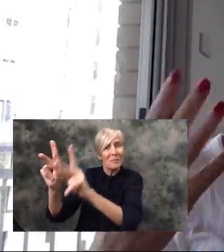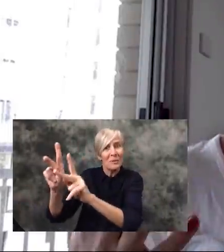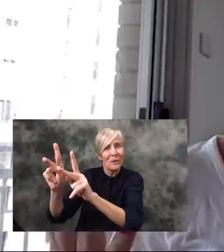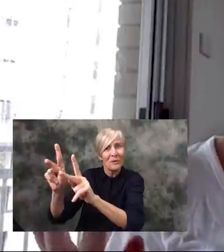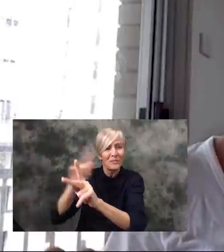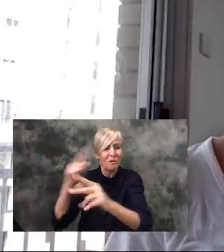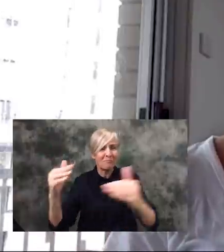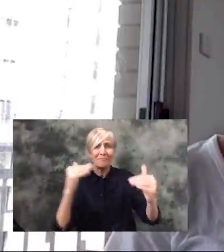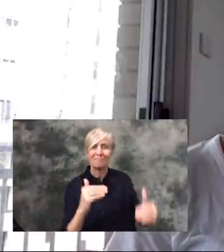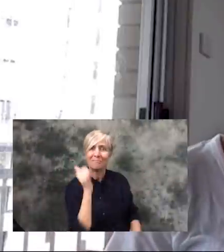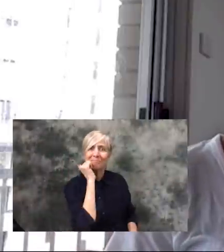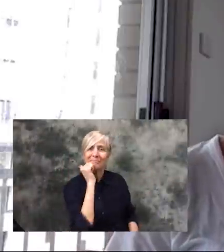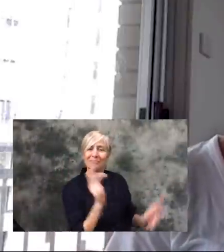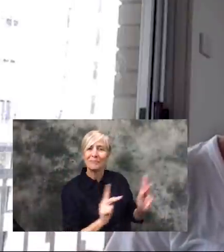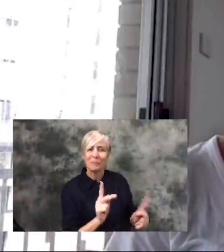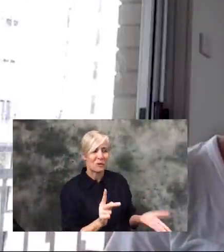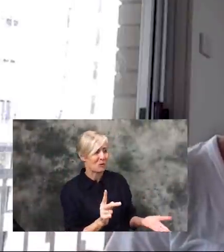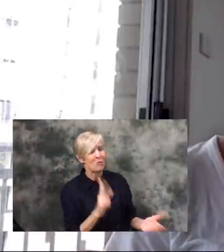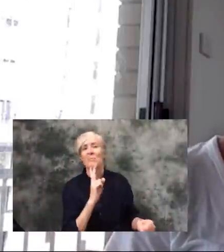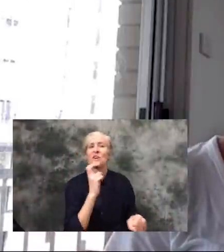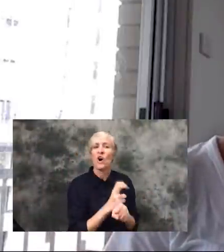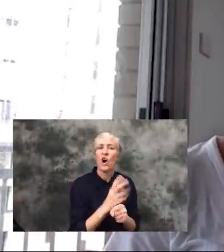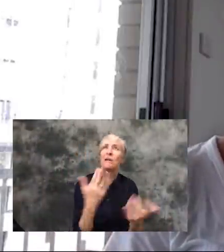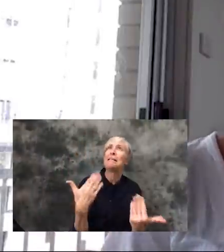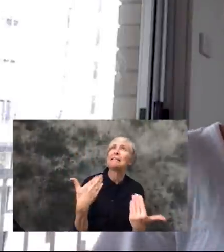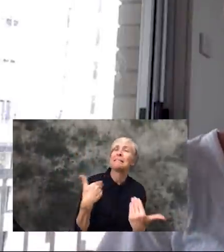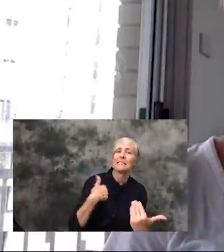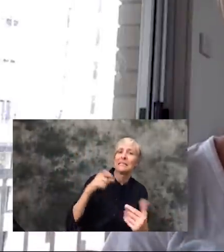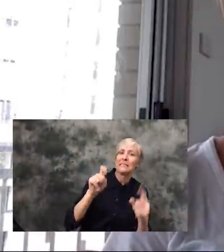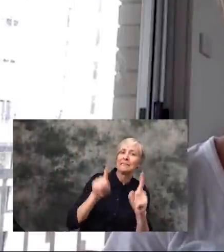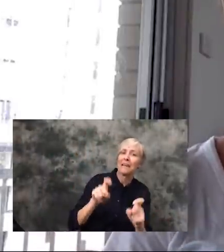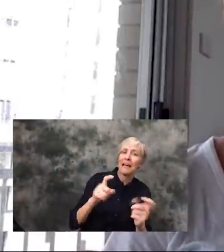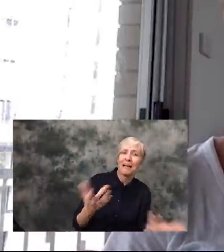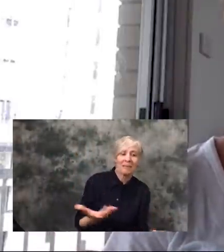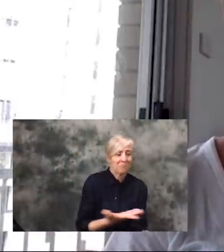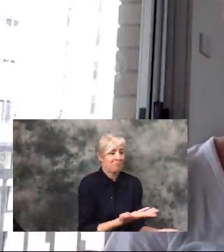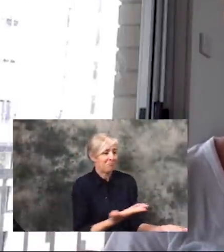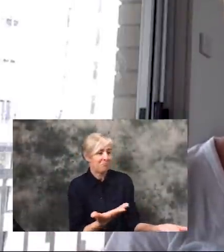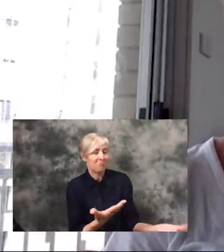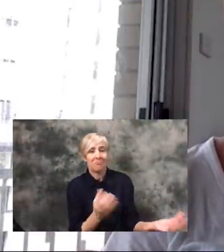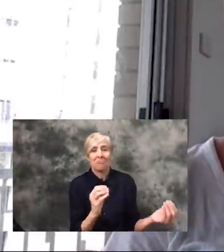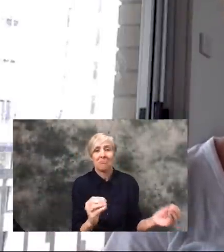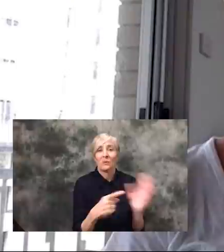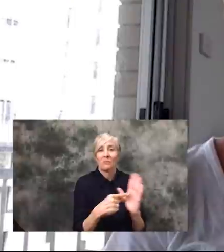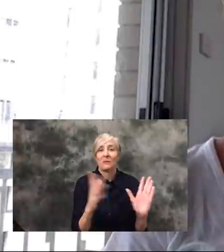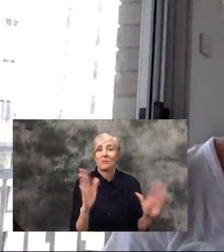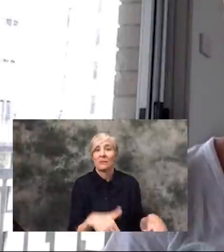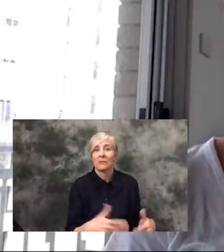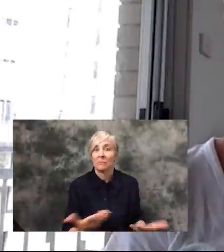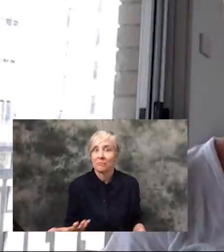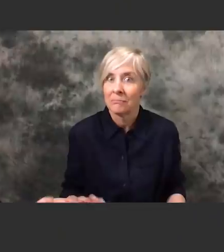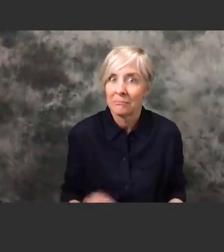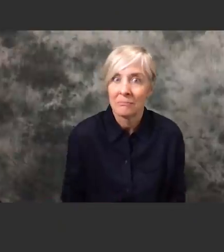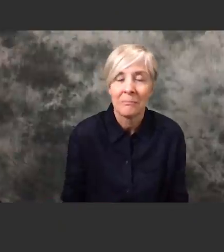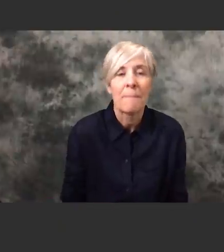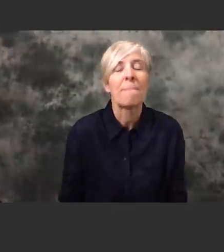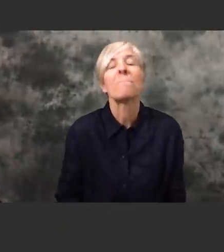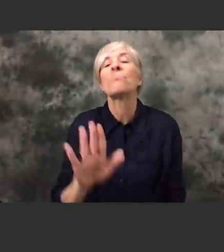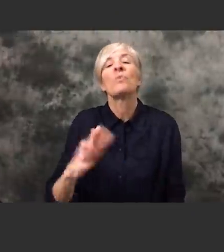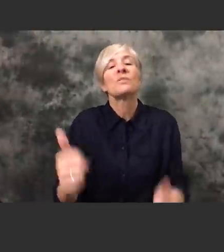government. So, I don't even know how hard it would be for you know a regular Joe to walk off the street and get tested. What do you think is the most